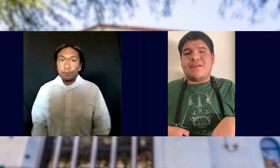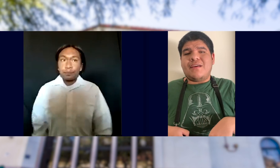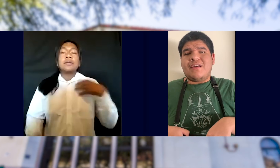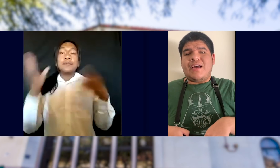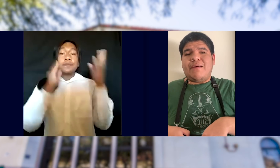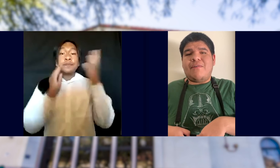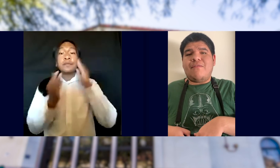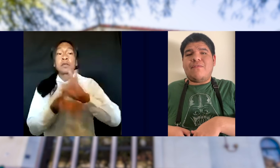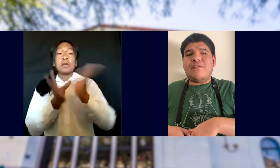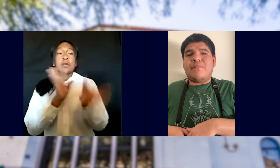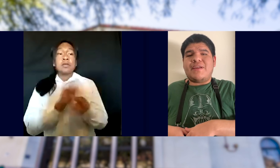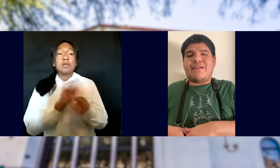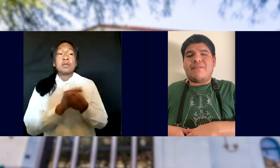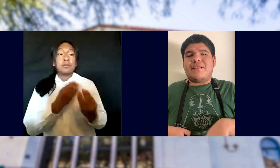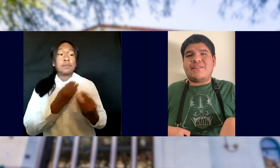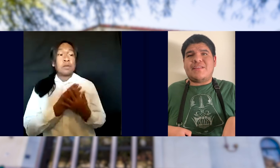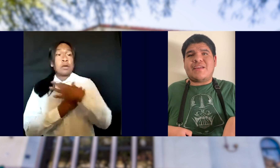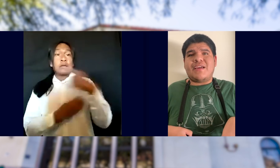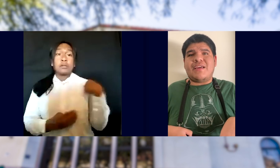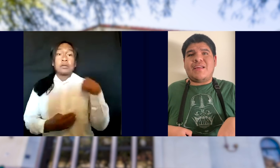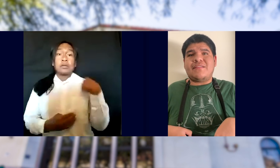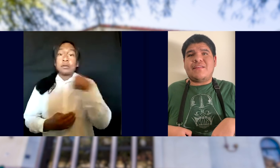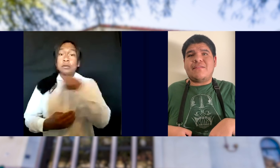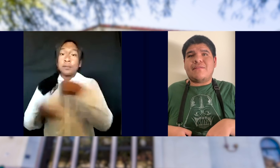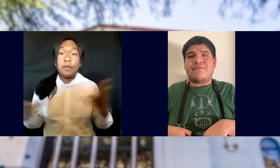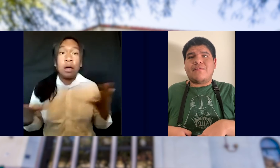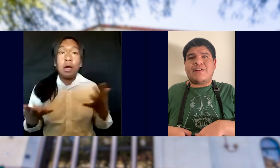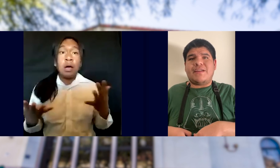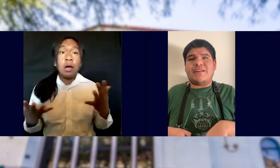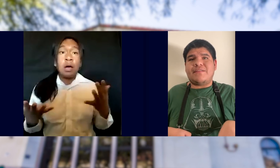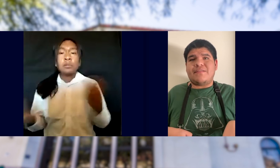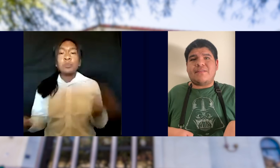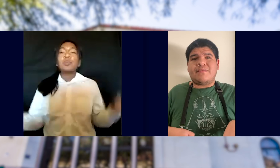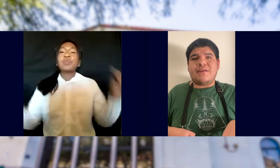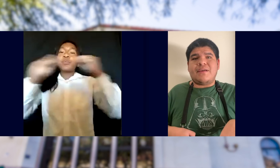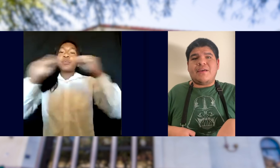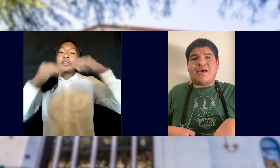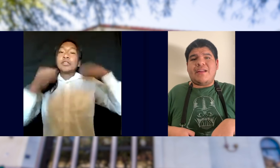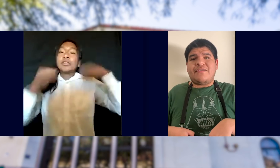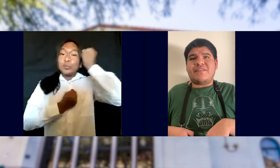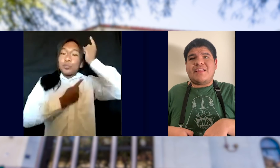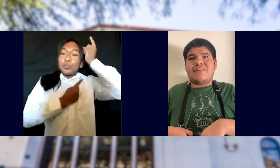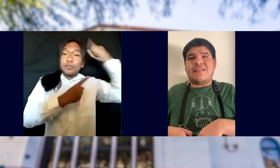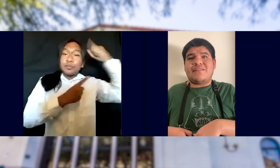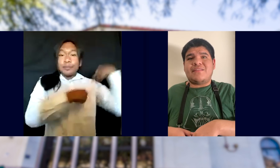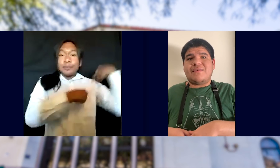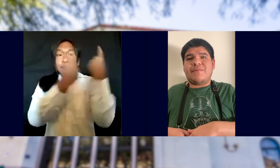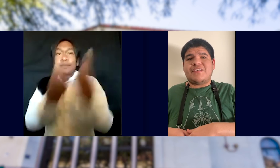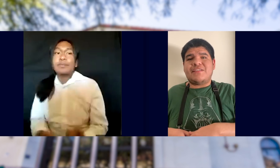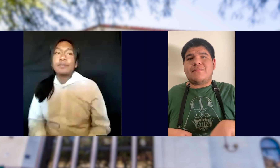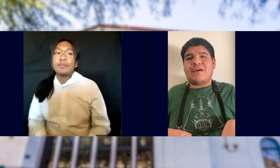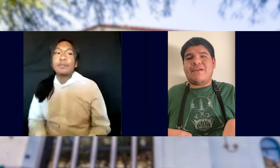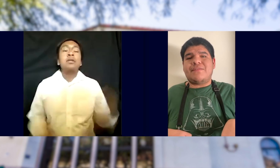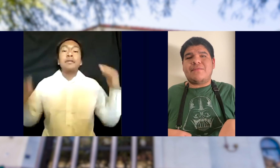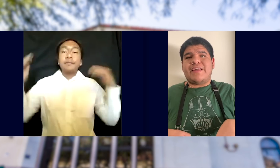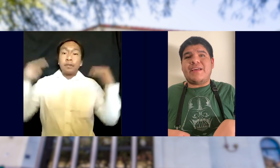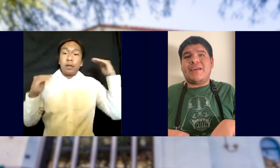I'M HOPEFUL BUT YET REALISTIC AND I SEE THE WORLD FOR WHAT IT IS I UNDERSTAND THAT THE CELEBRATIONS WILL HAVE TO WAIT